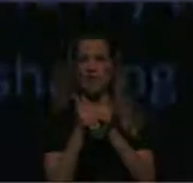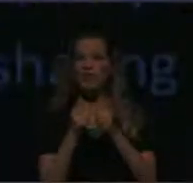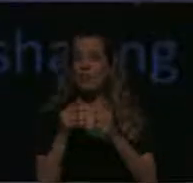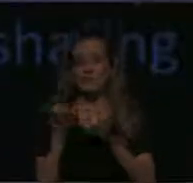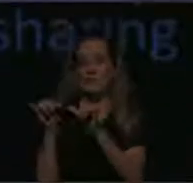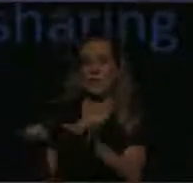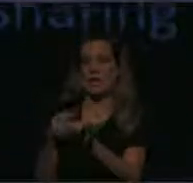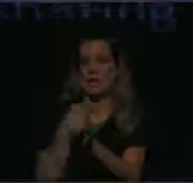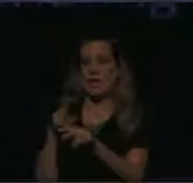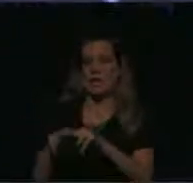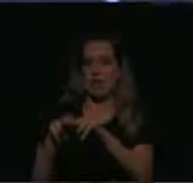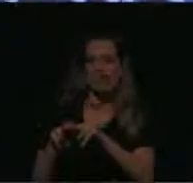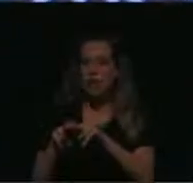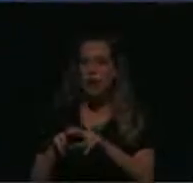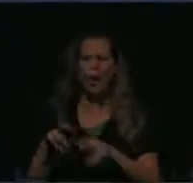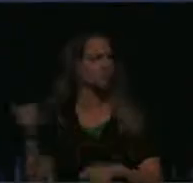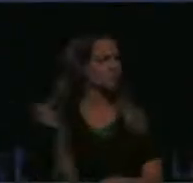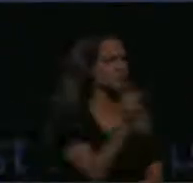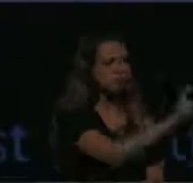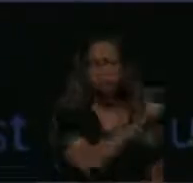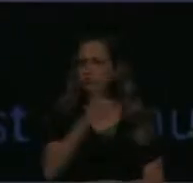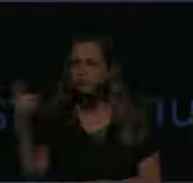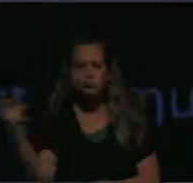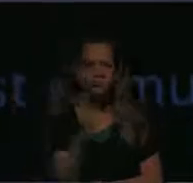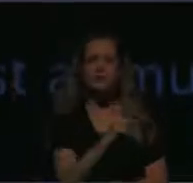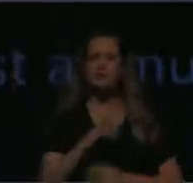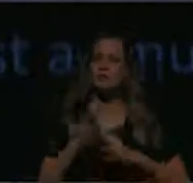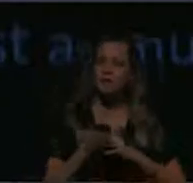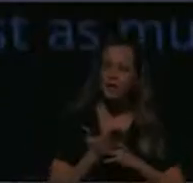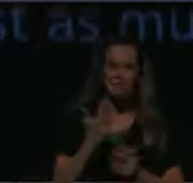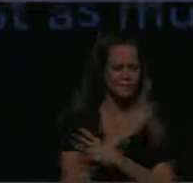and to take breaks and rest as often and as much as we need to. We take care of